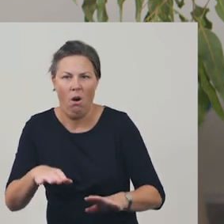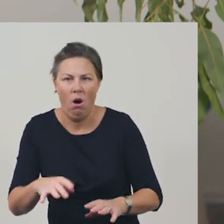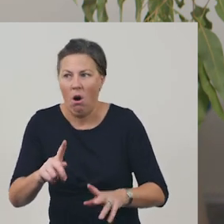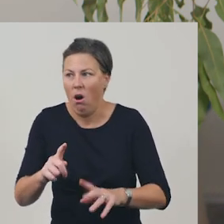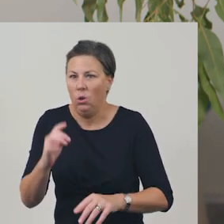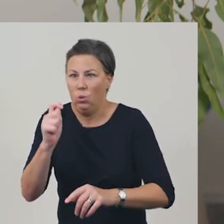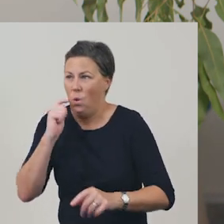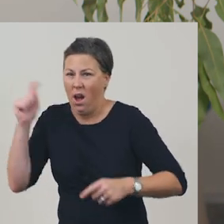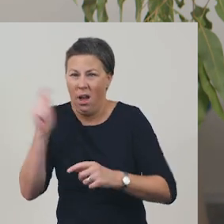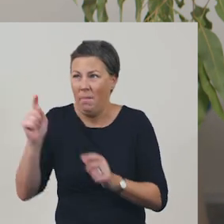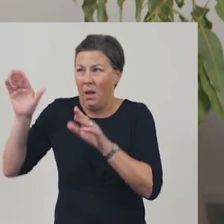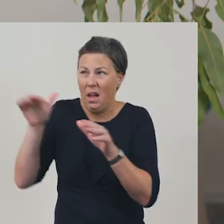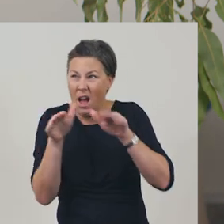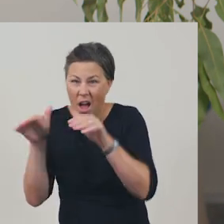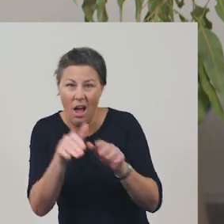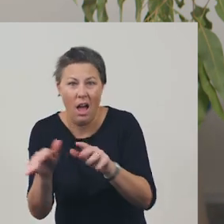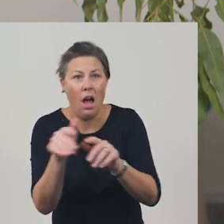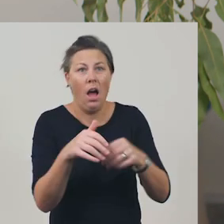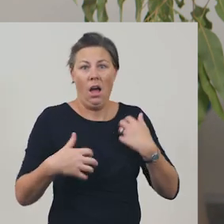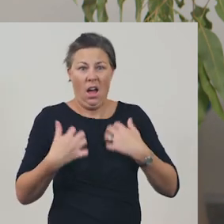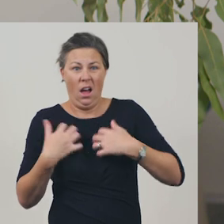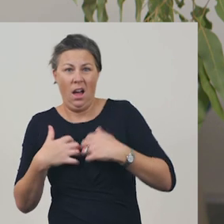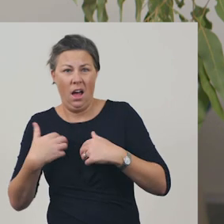'Wings flitter and flutter to a high branch. Ferocious feline,'